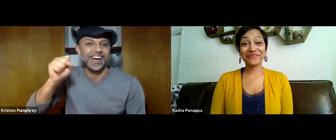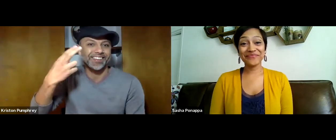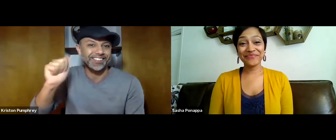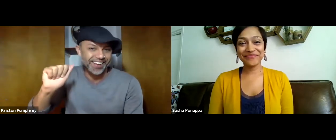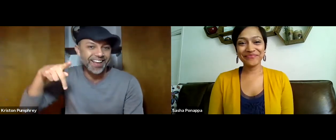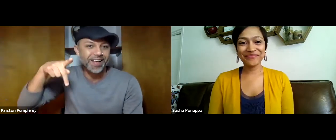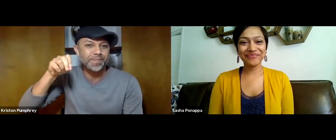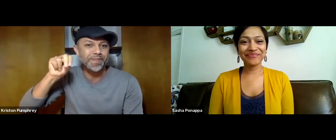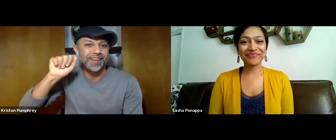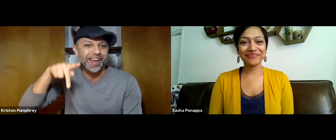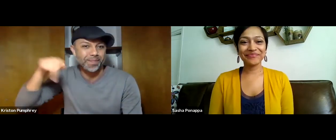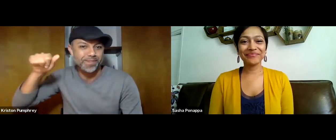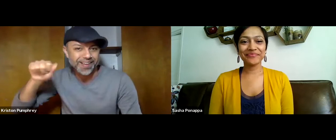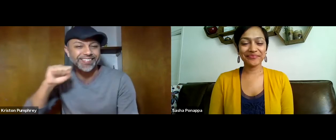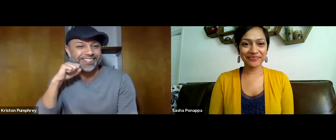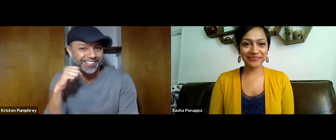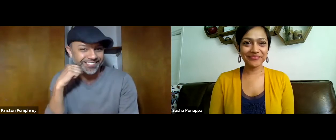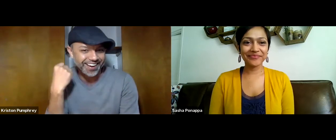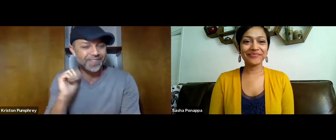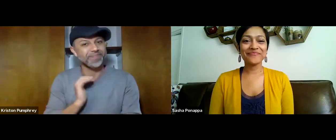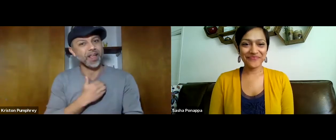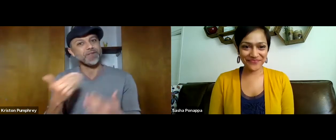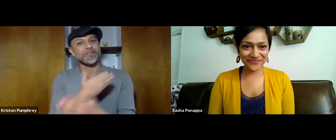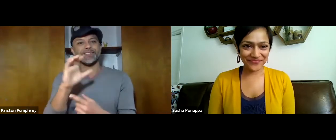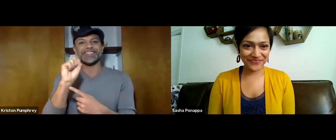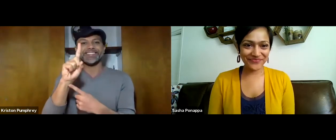We're talking with Sasha Ponappa,